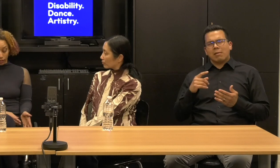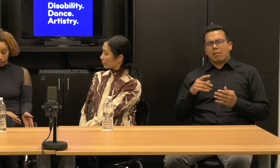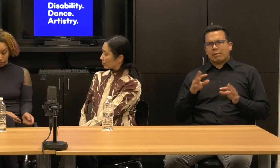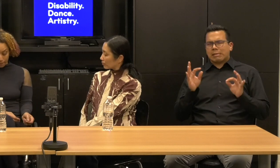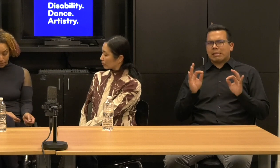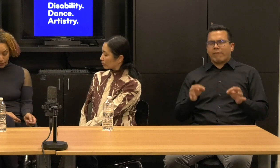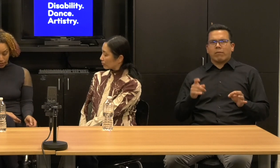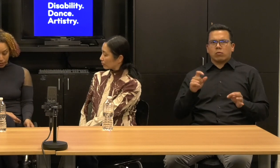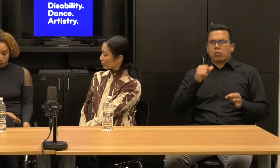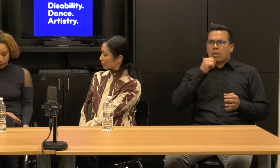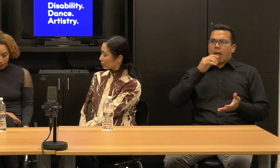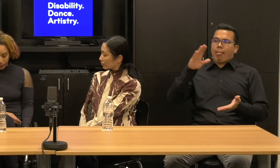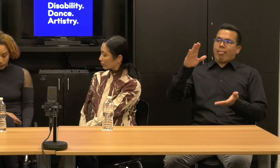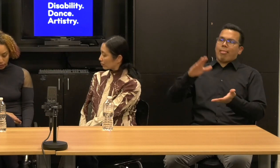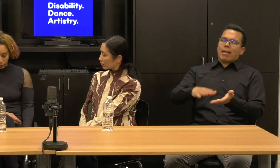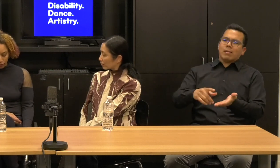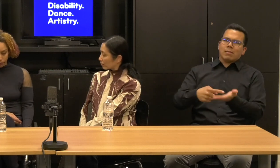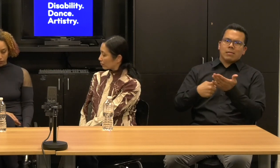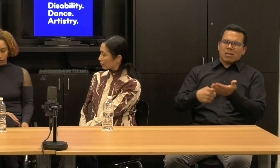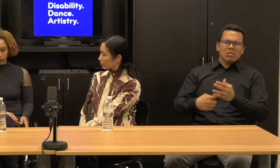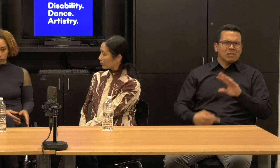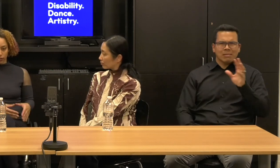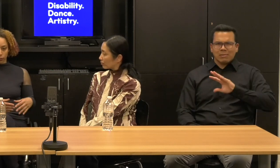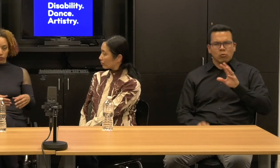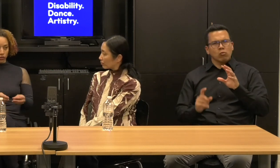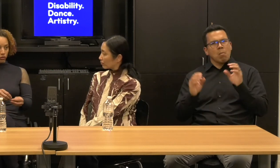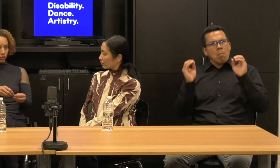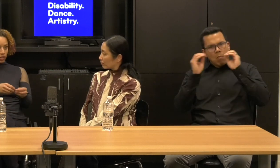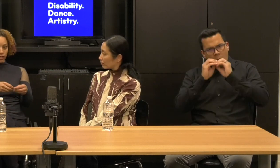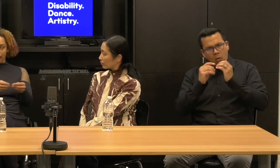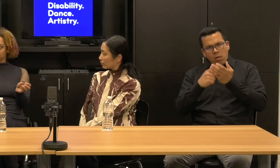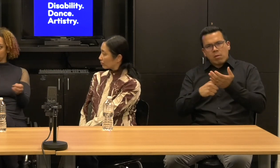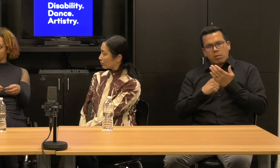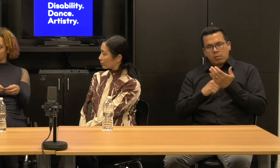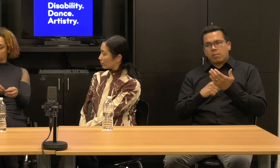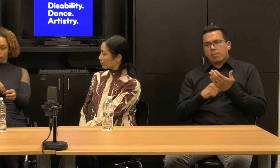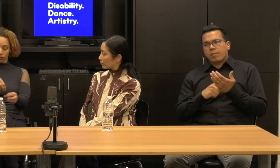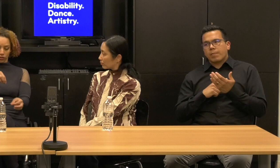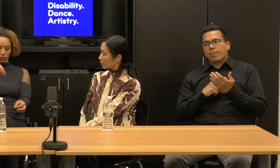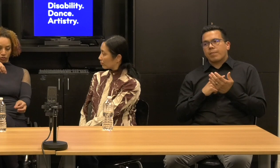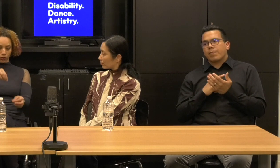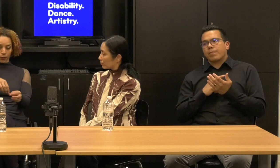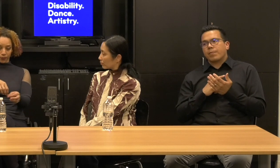Um, but I think it's going forward, you know, like what's the dowel opens first as a trickle